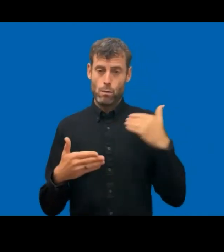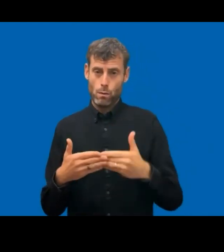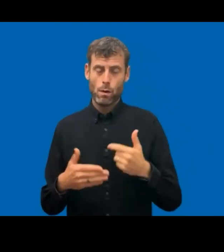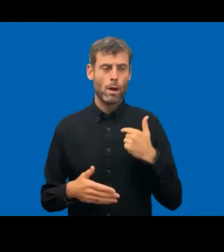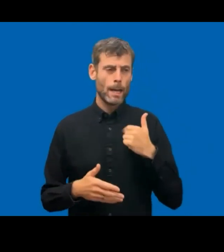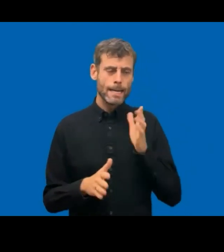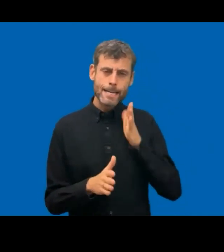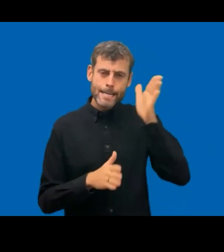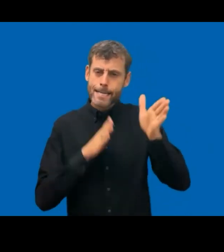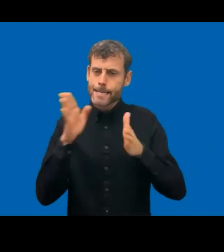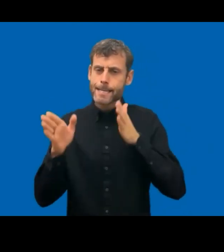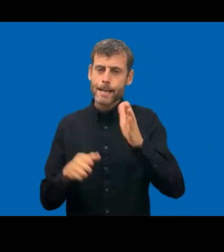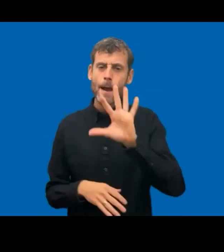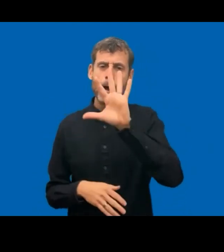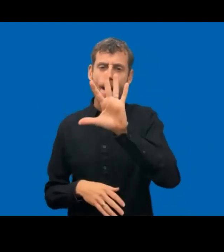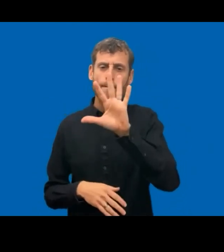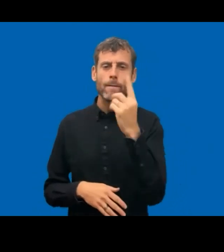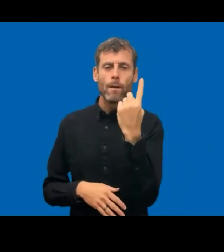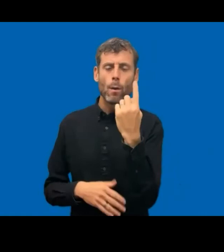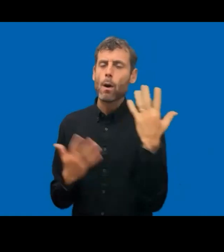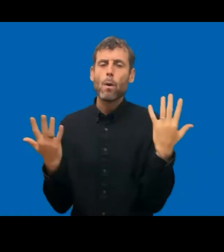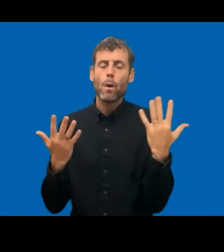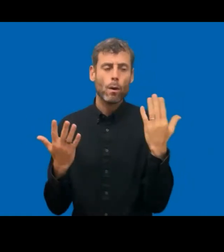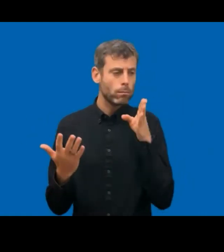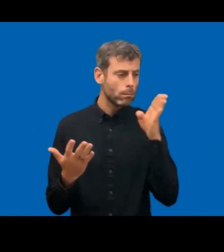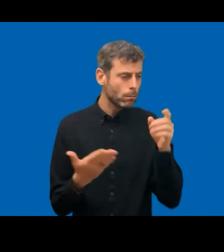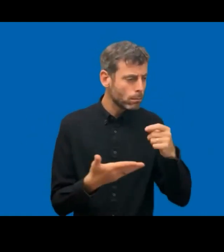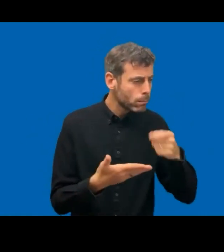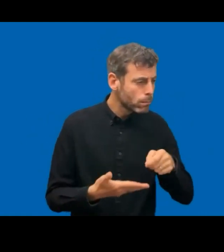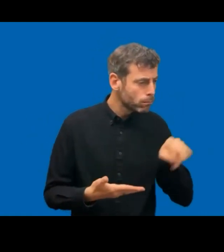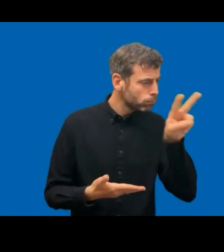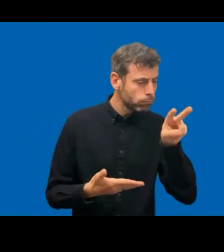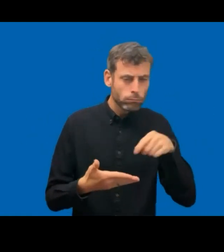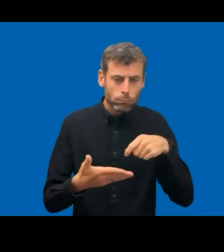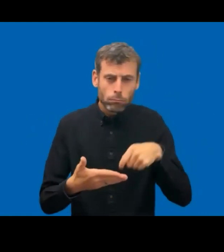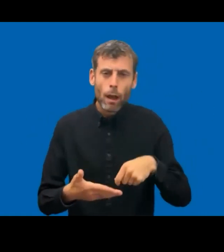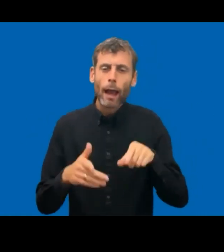law, I can say it can in some ways be compared to the in-depth audits that you are now conducting